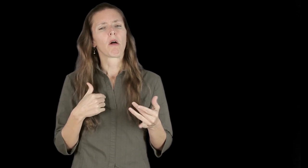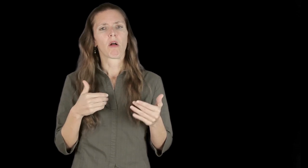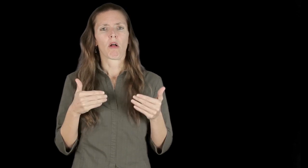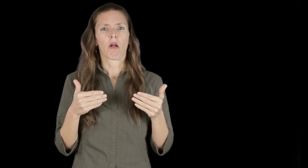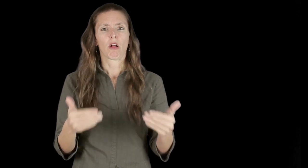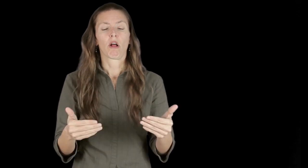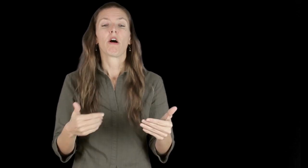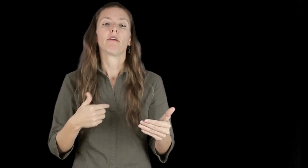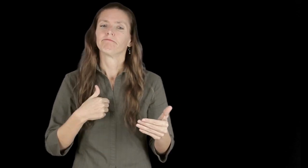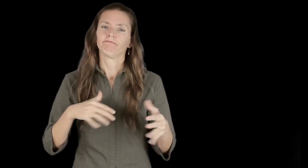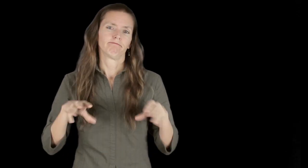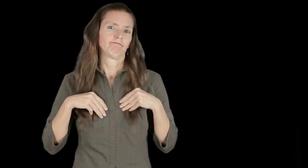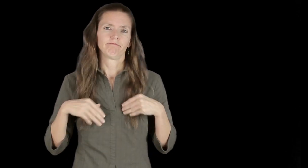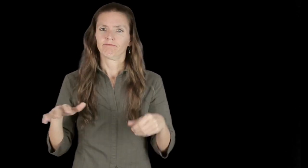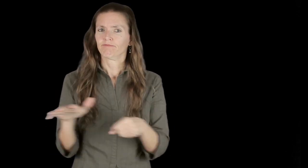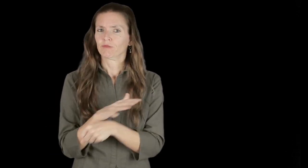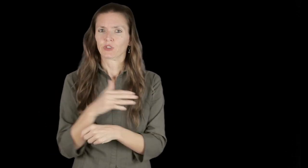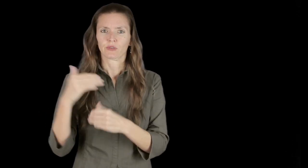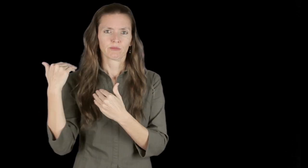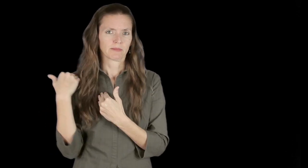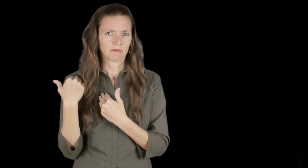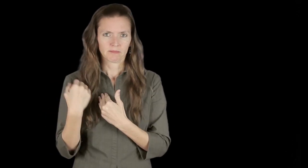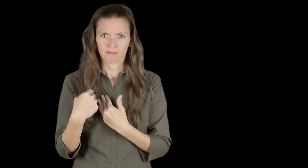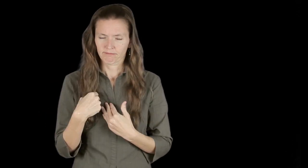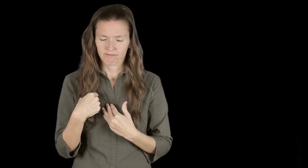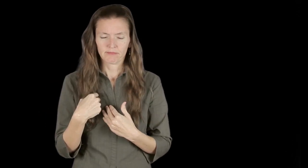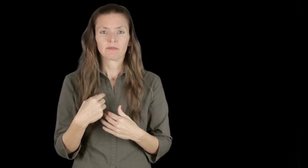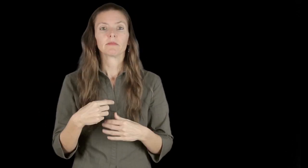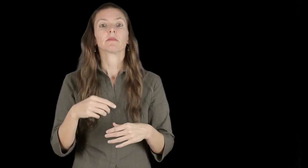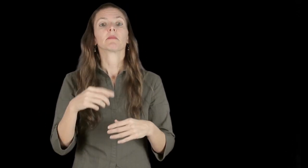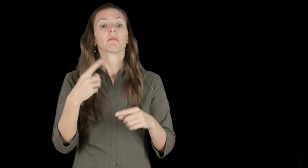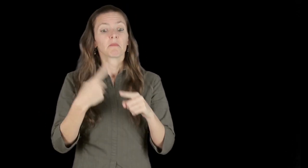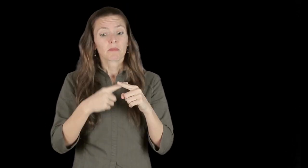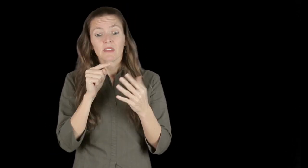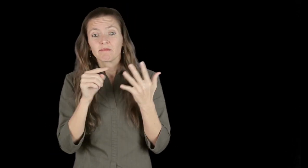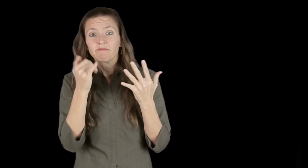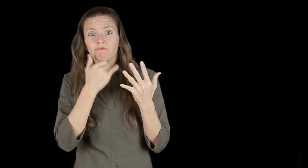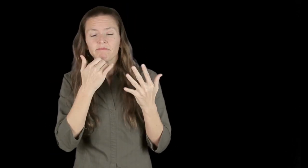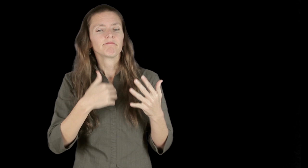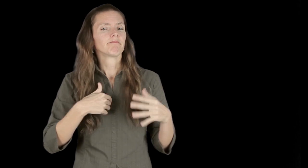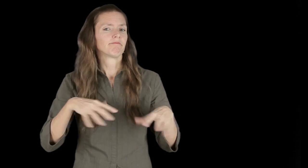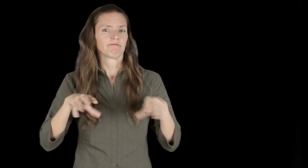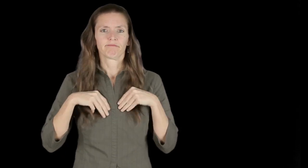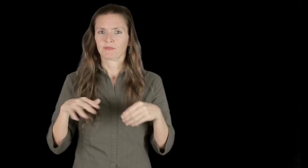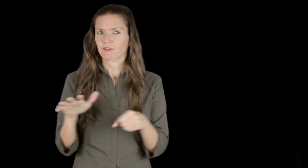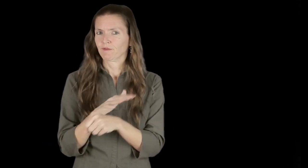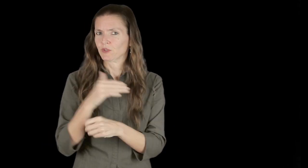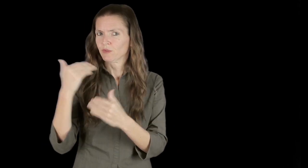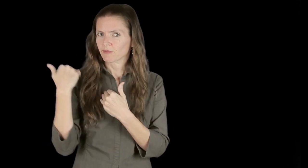For that, I take full responsibility, as well as full responsibility for the errors in the content.